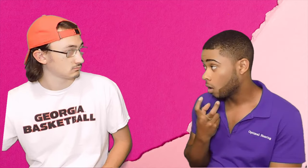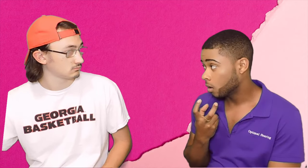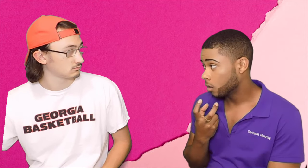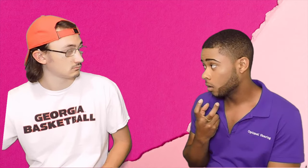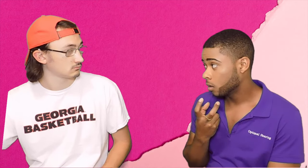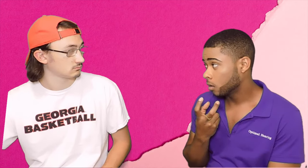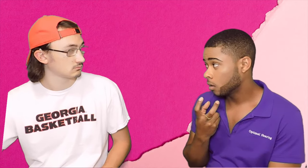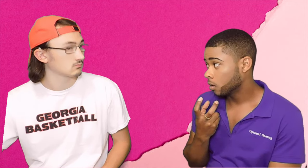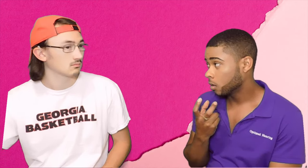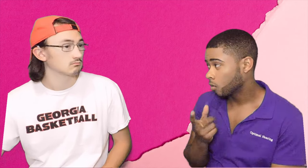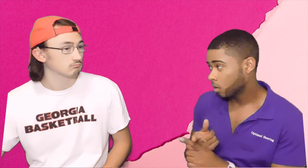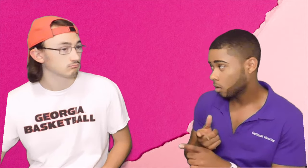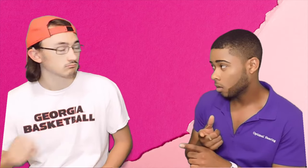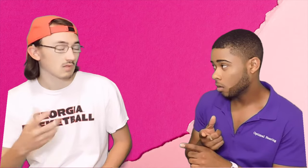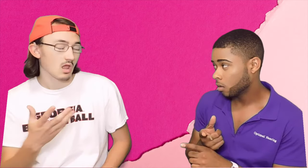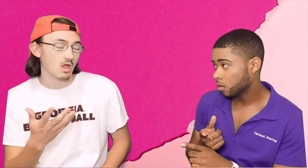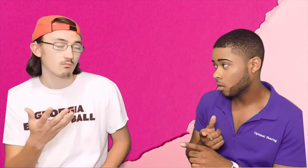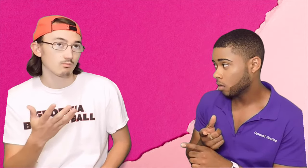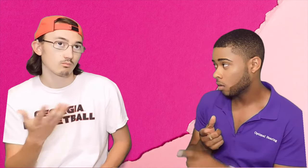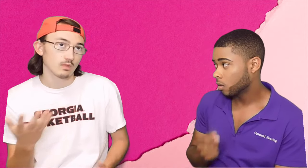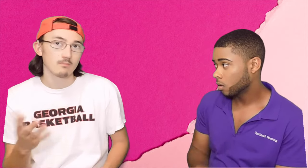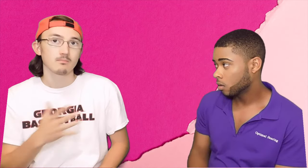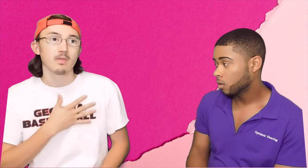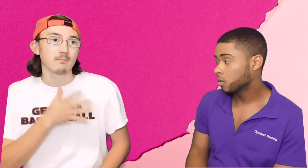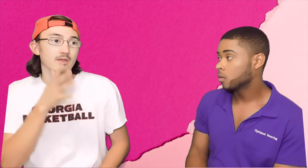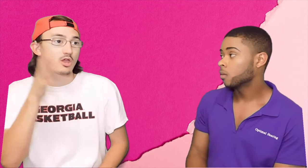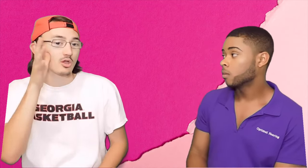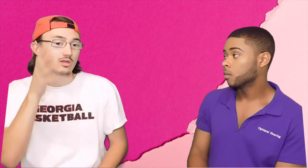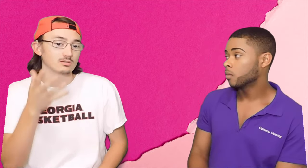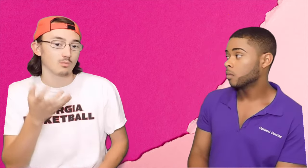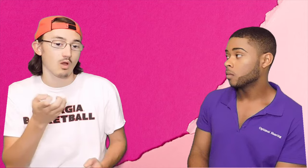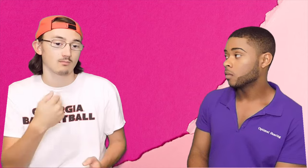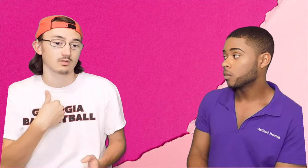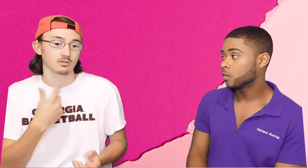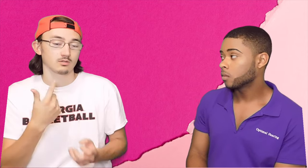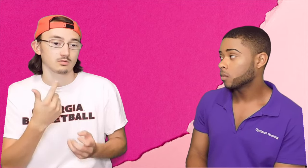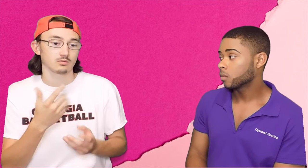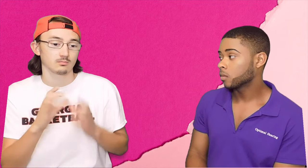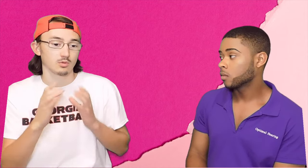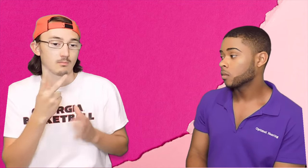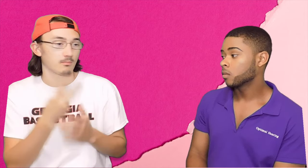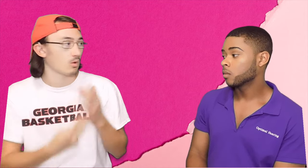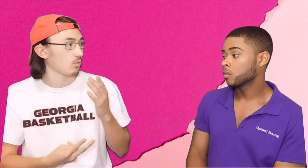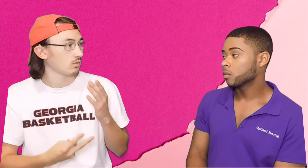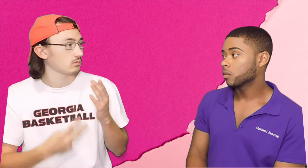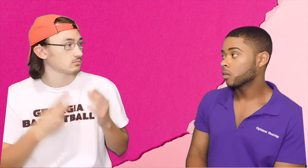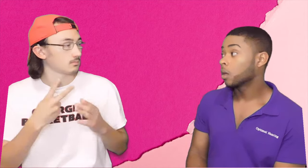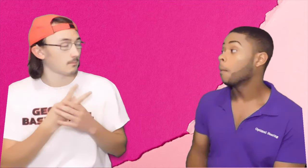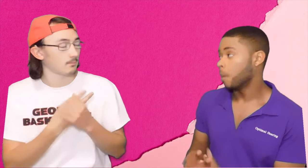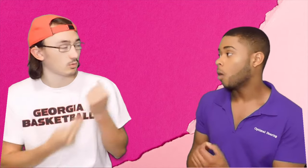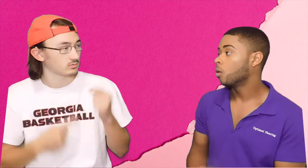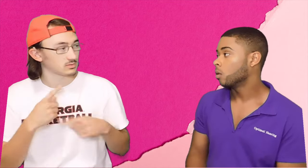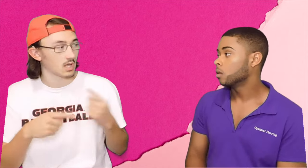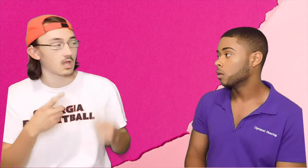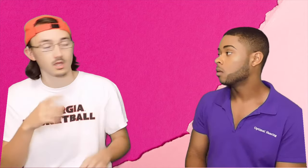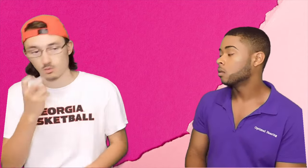communicating orally? right? Luke: Well, my parents wanted me to be able to communicate in both worlds Bryce: Both?